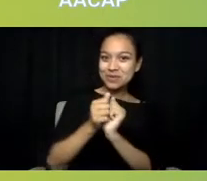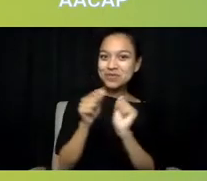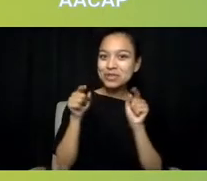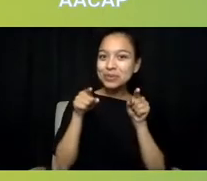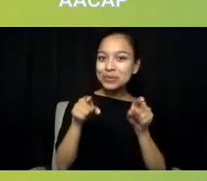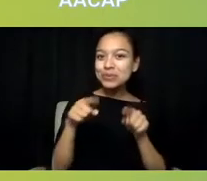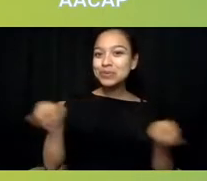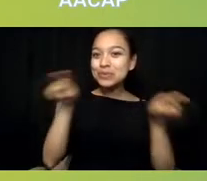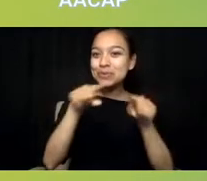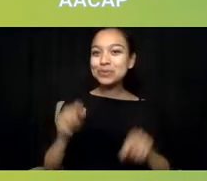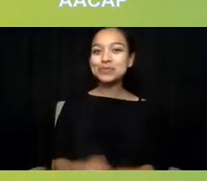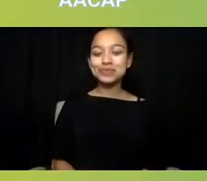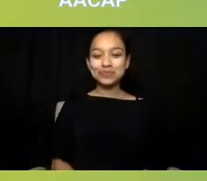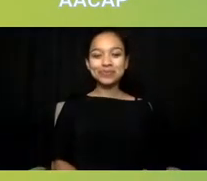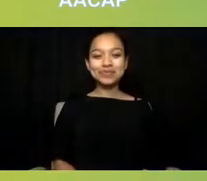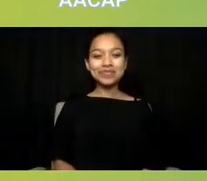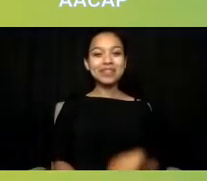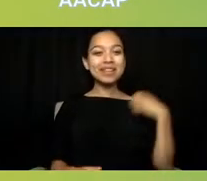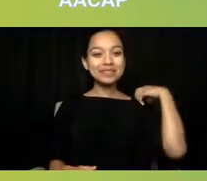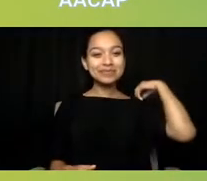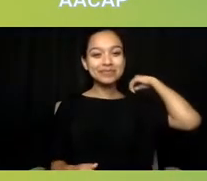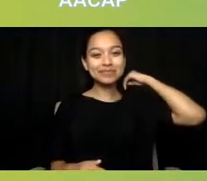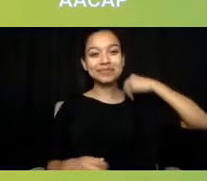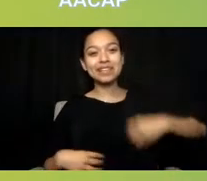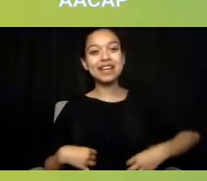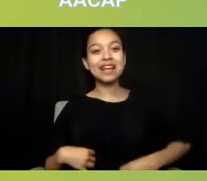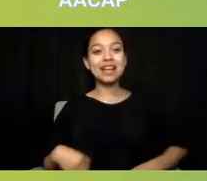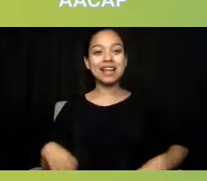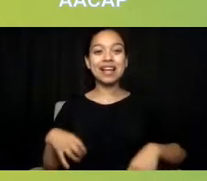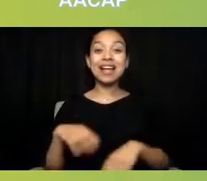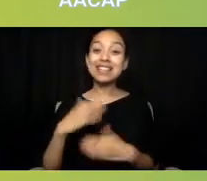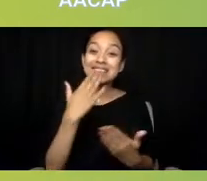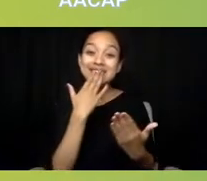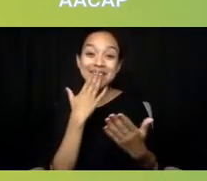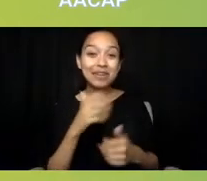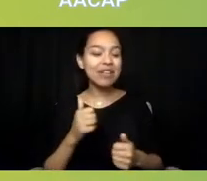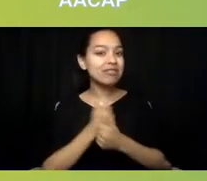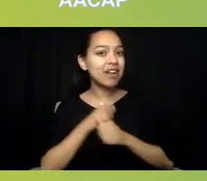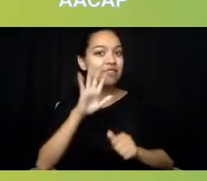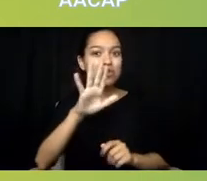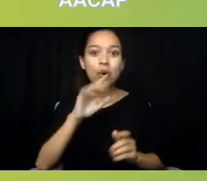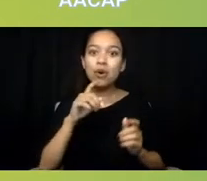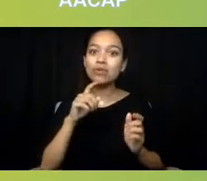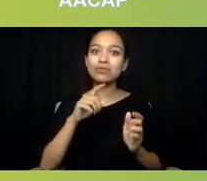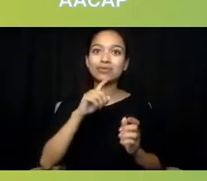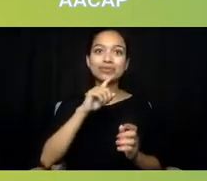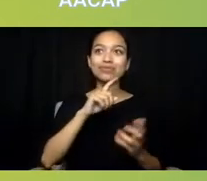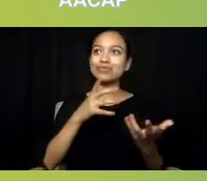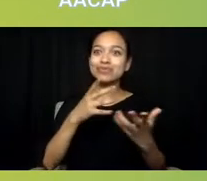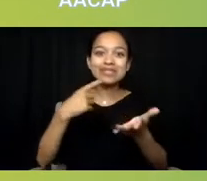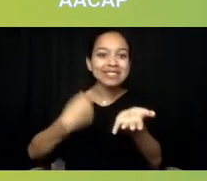Absolutely, and I like your reference to uniqueness and diversity. I think folks who've started to follow our work here